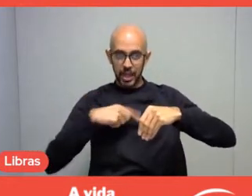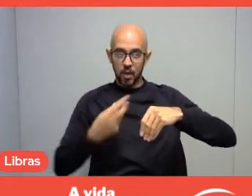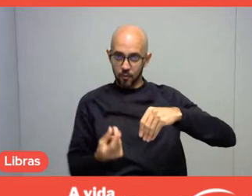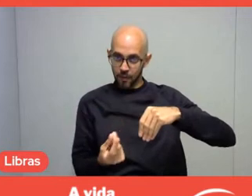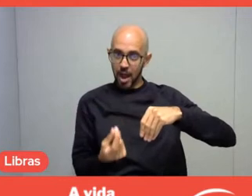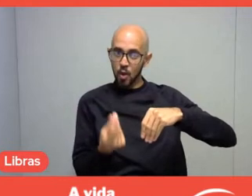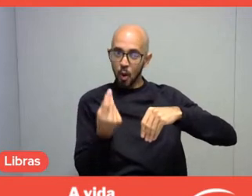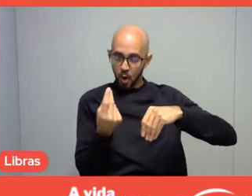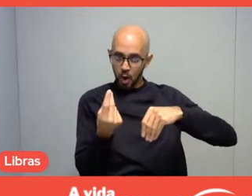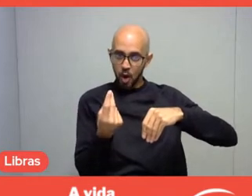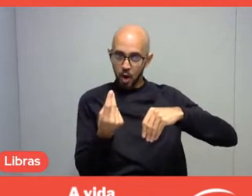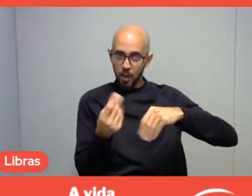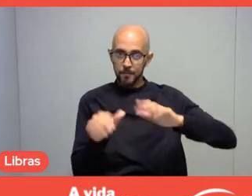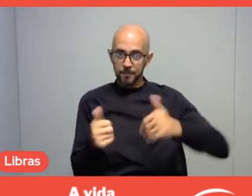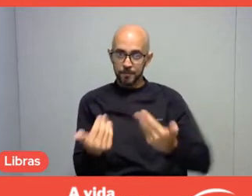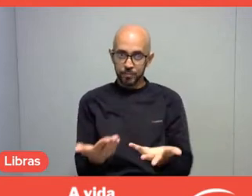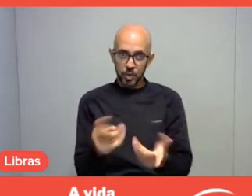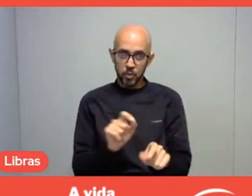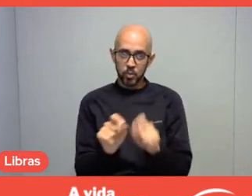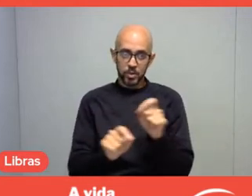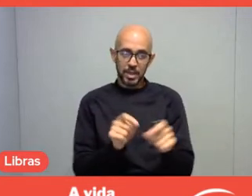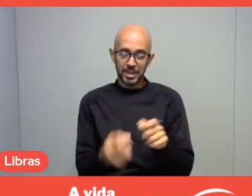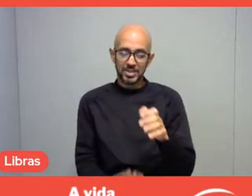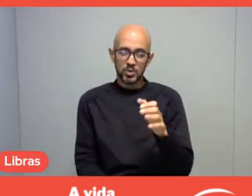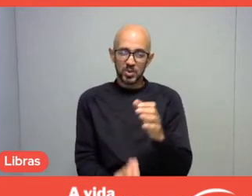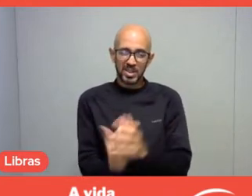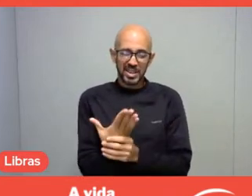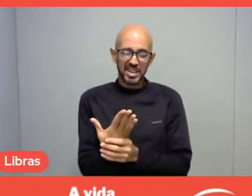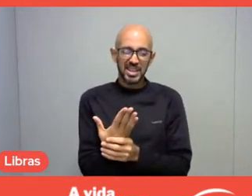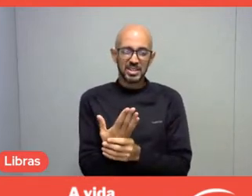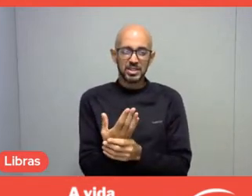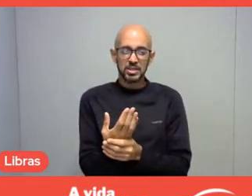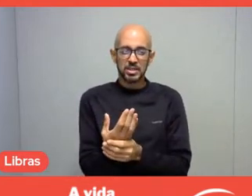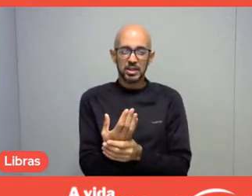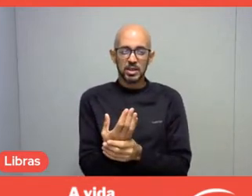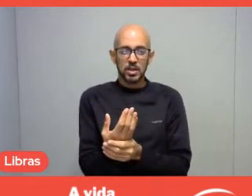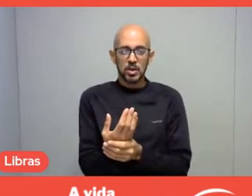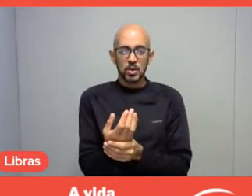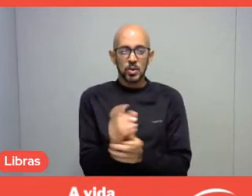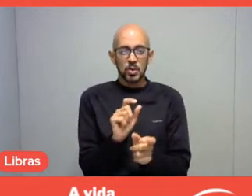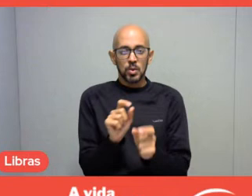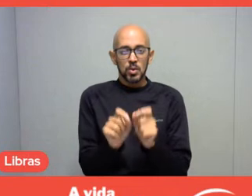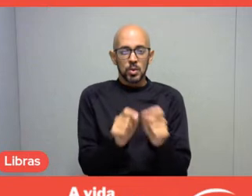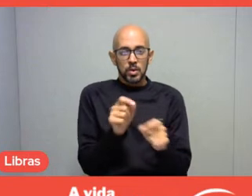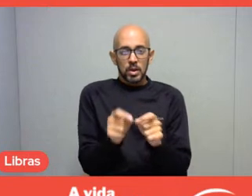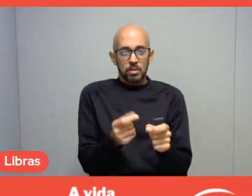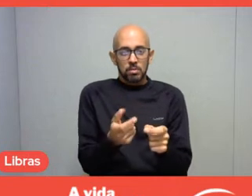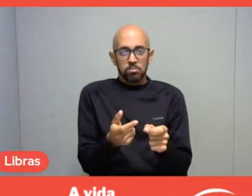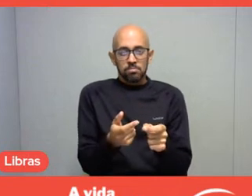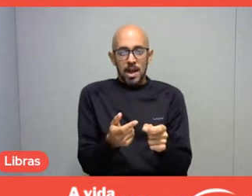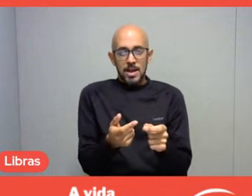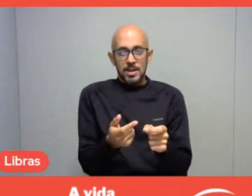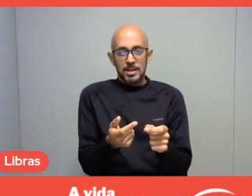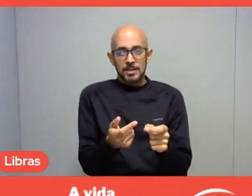a narrative is created, in fact, this movement is demonized.